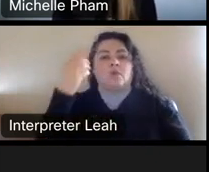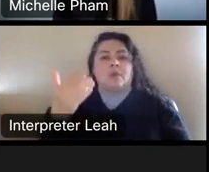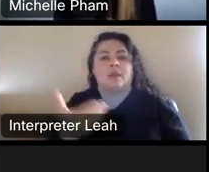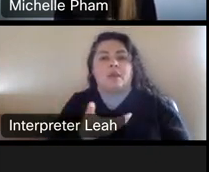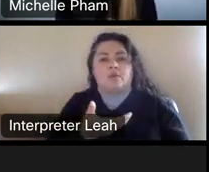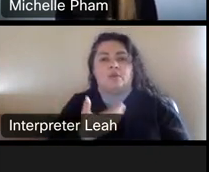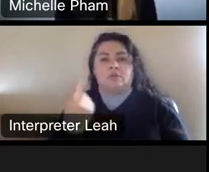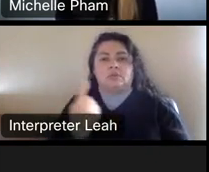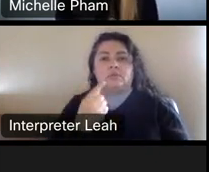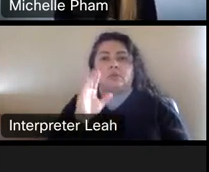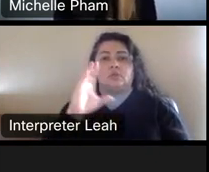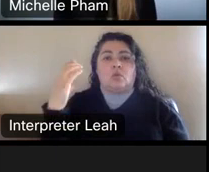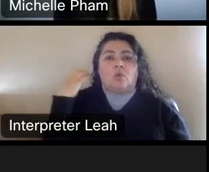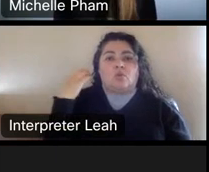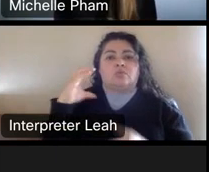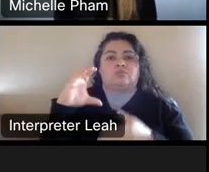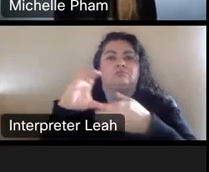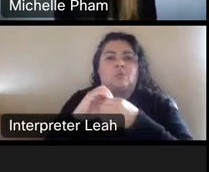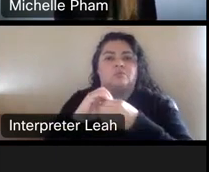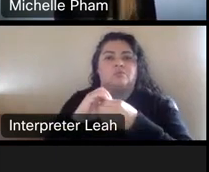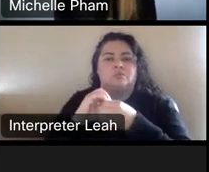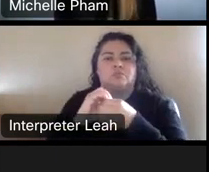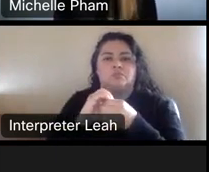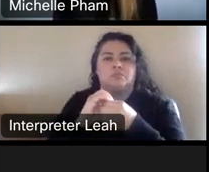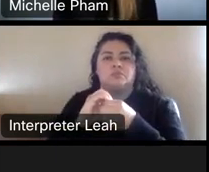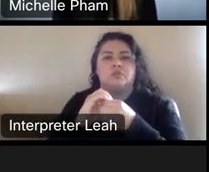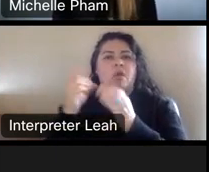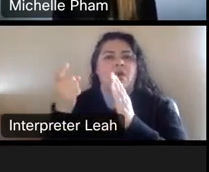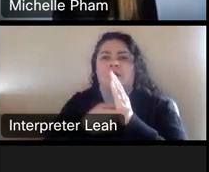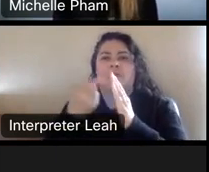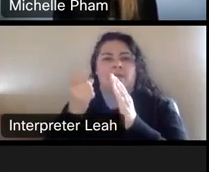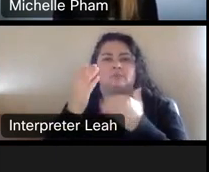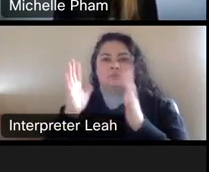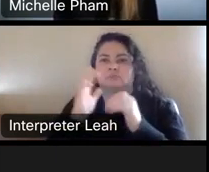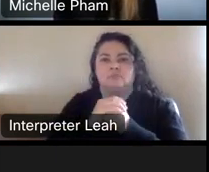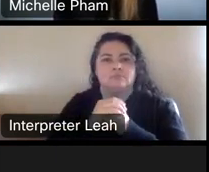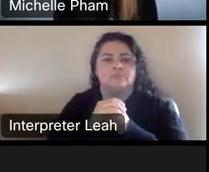Employer would own, um, automatically, uh, and then.